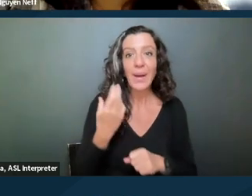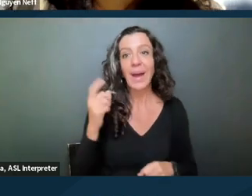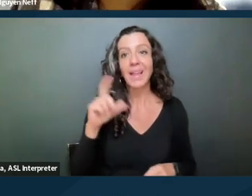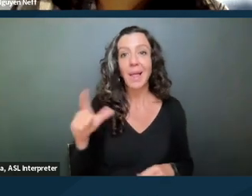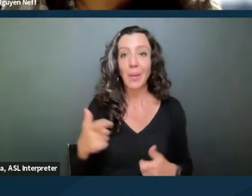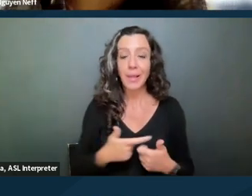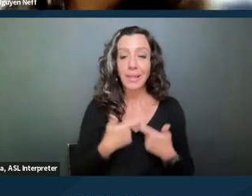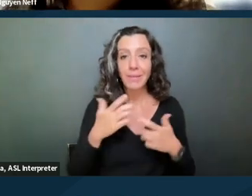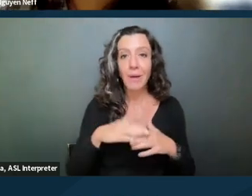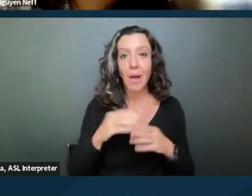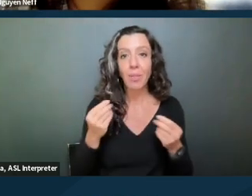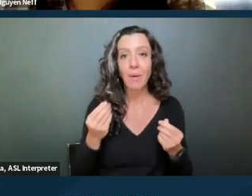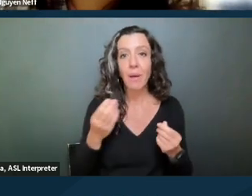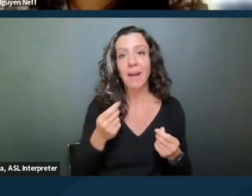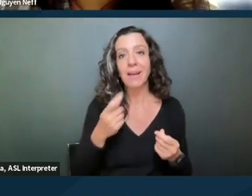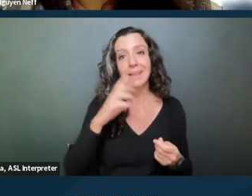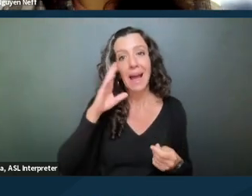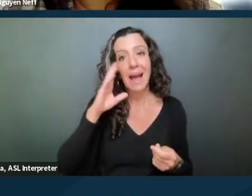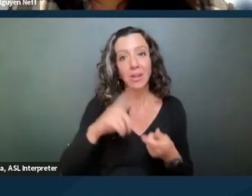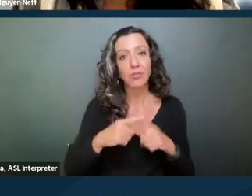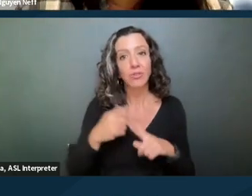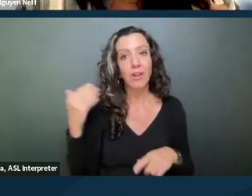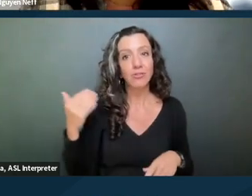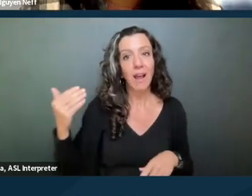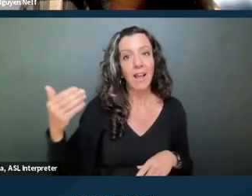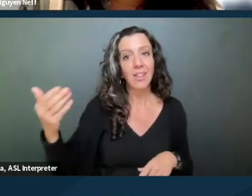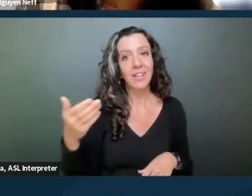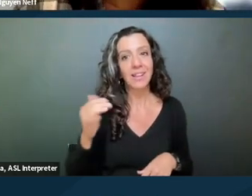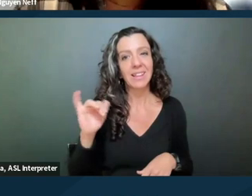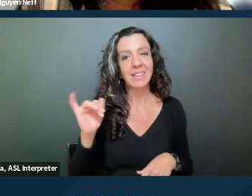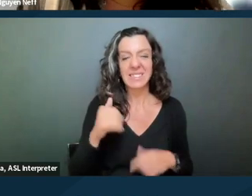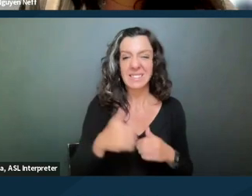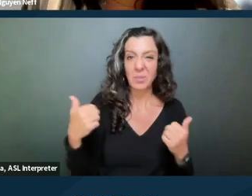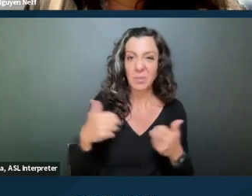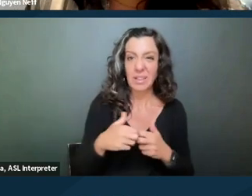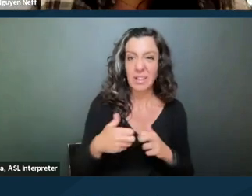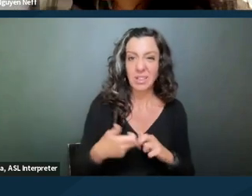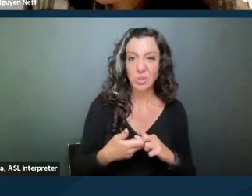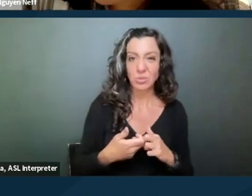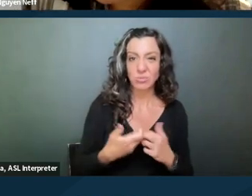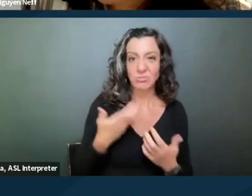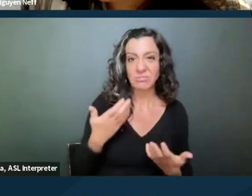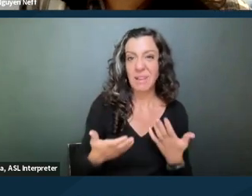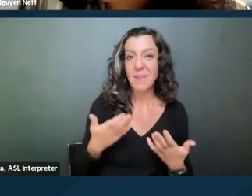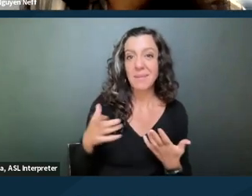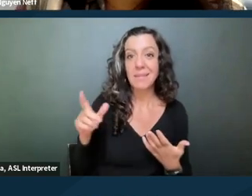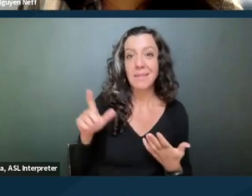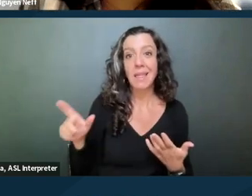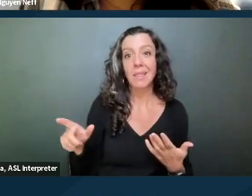and says hello to the friend regularly, sort of as a separate issue, you know, it could be that the landlord waived that provision